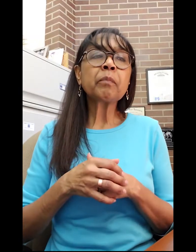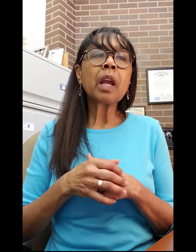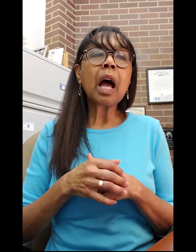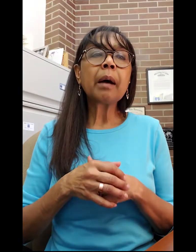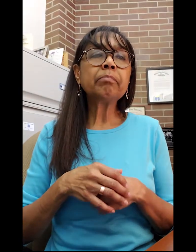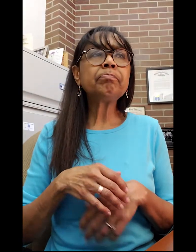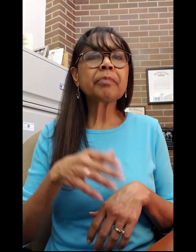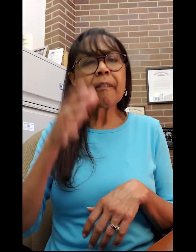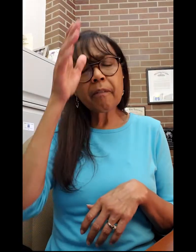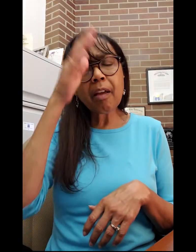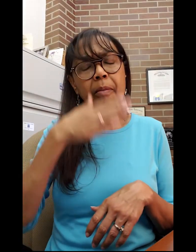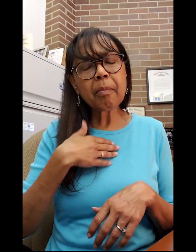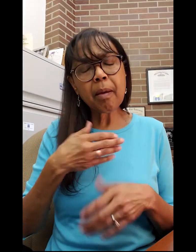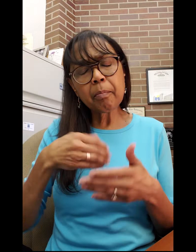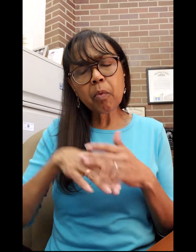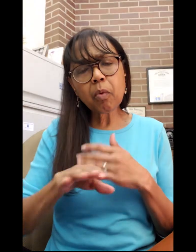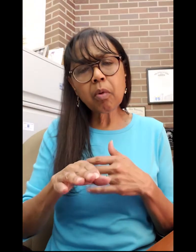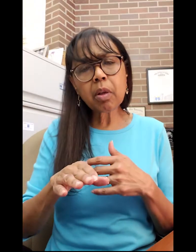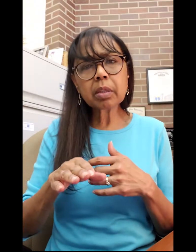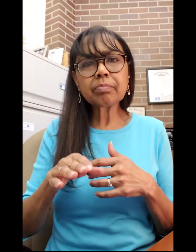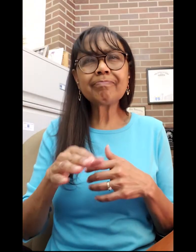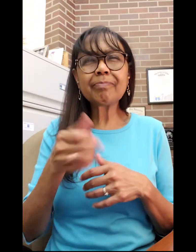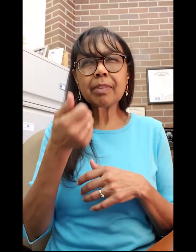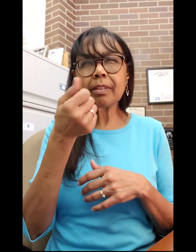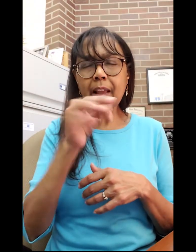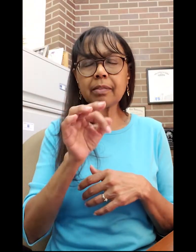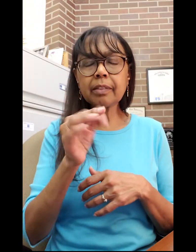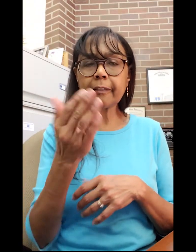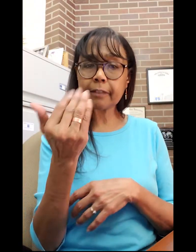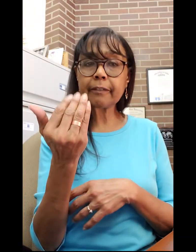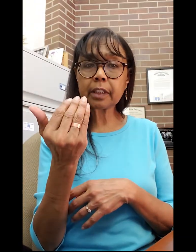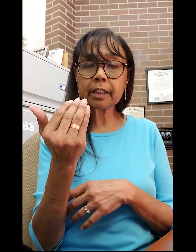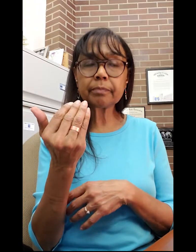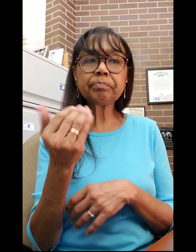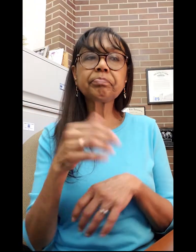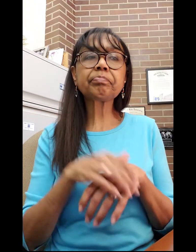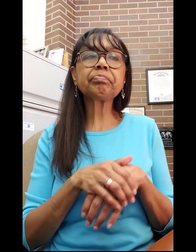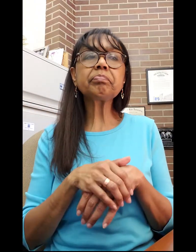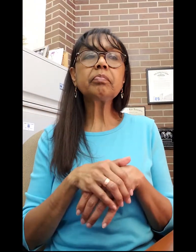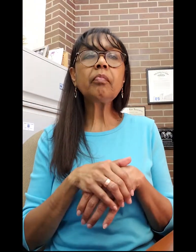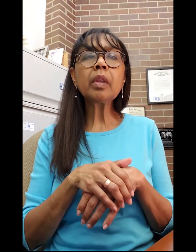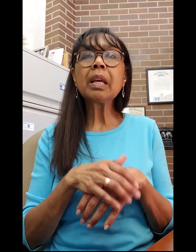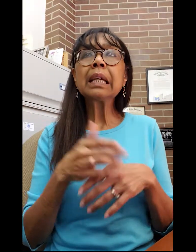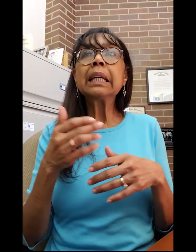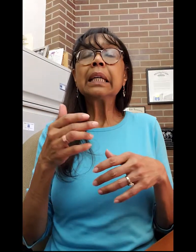My father was born in 1915.